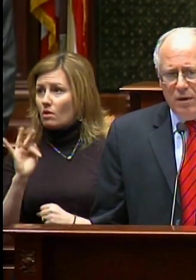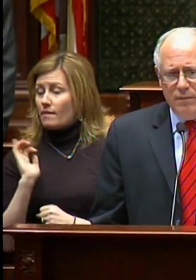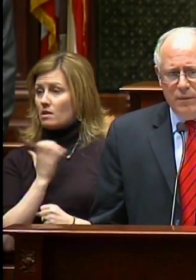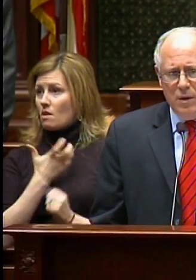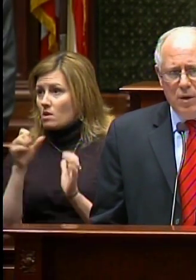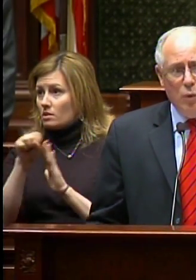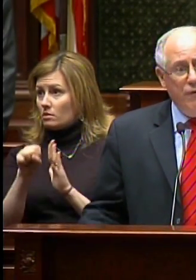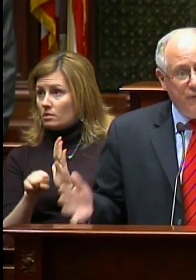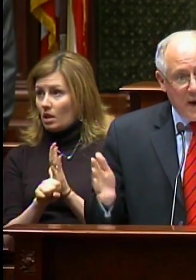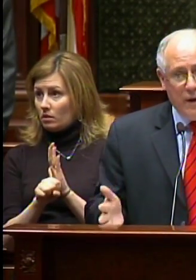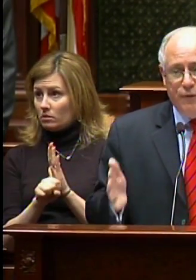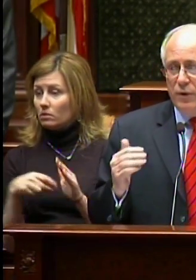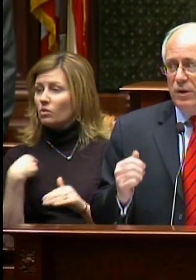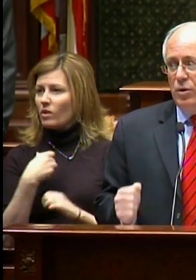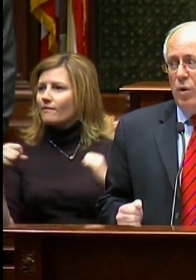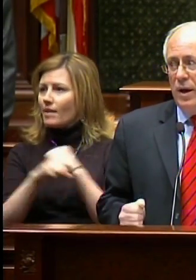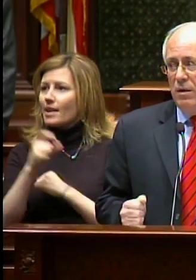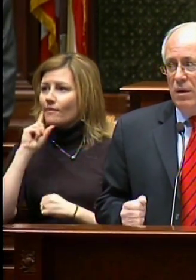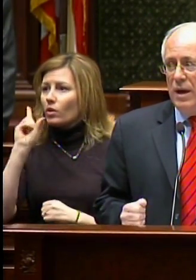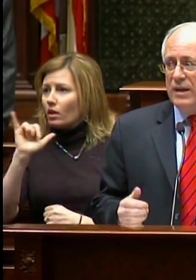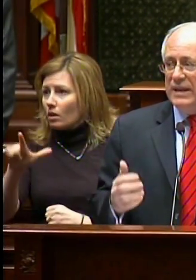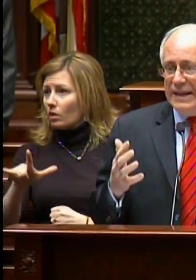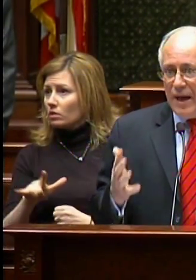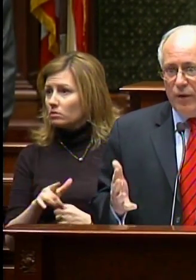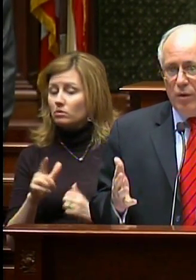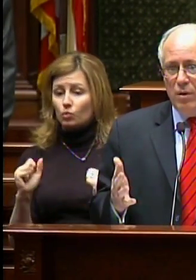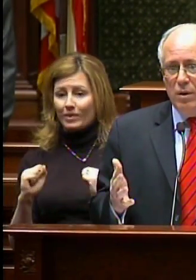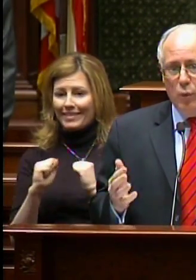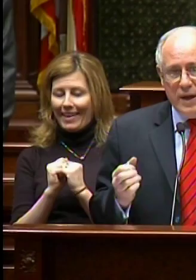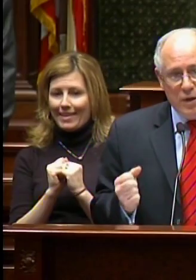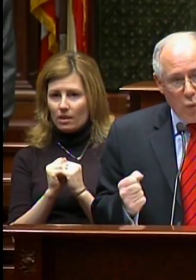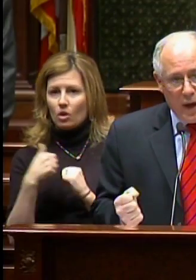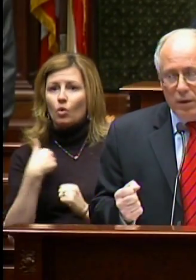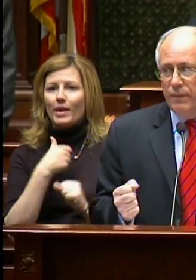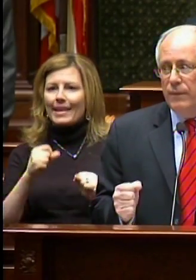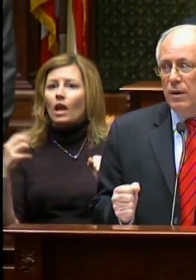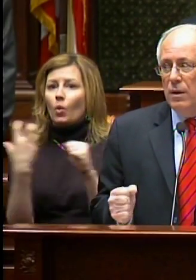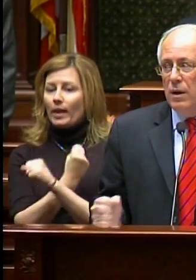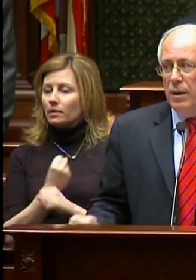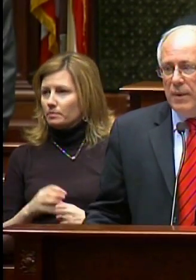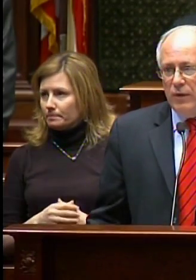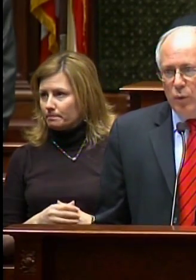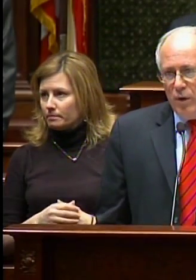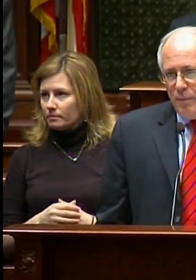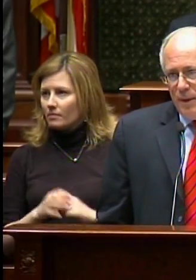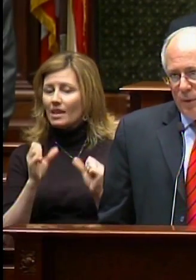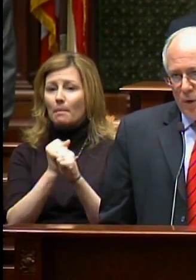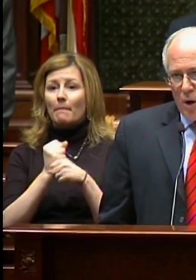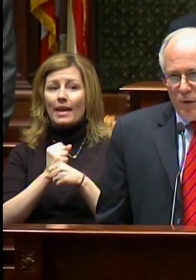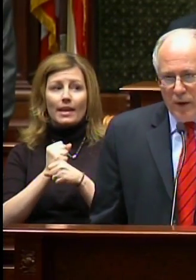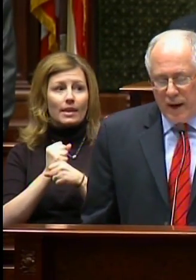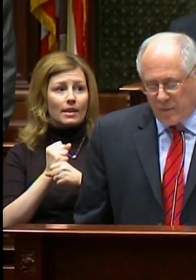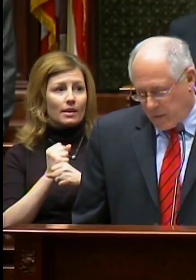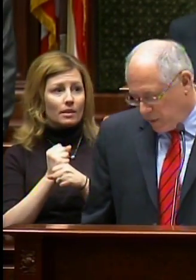We are fighting for Illinois. Together, we can win. And Make the Will of the People the Law of the Land.